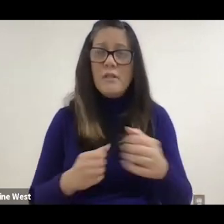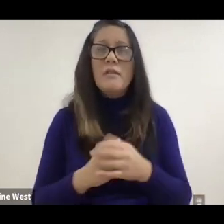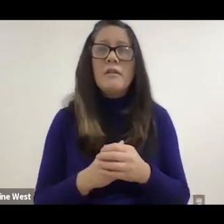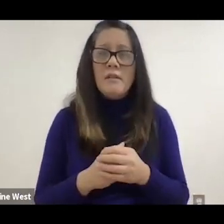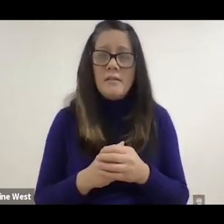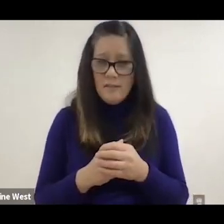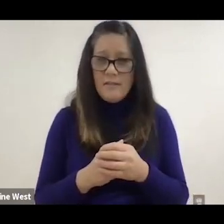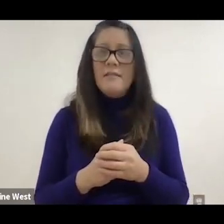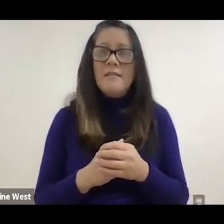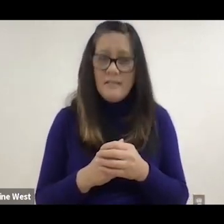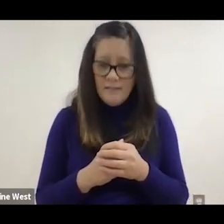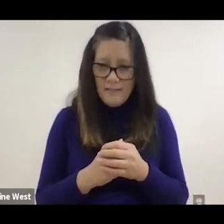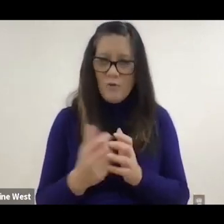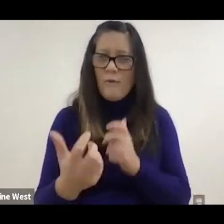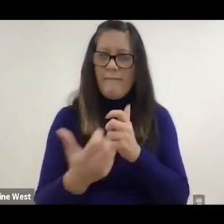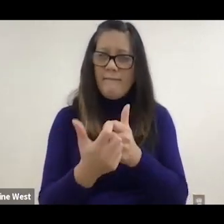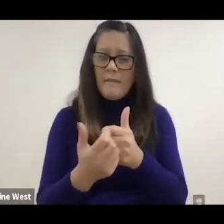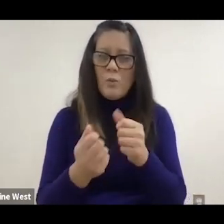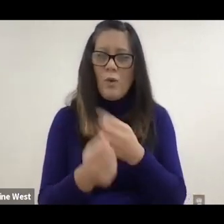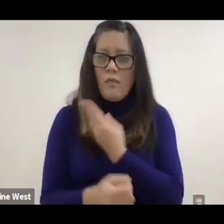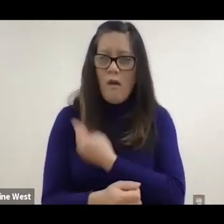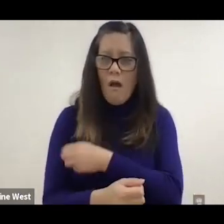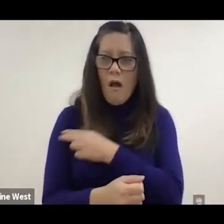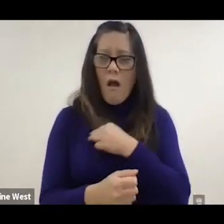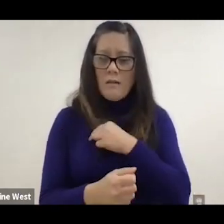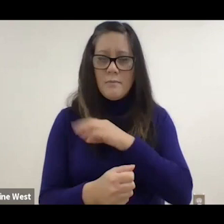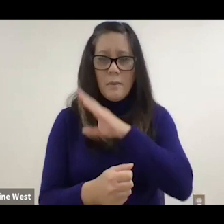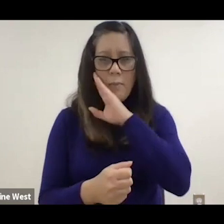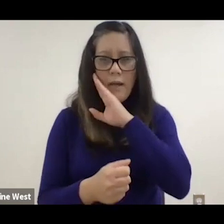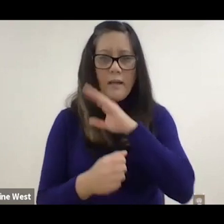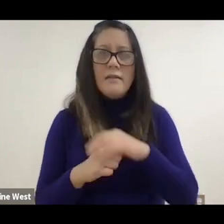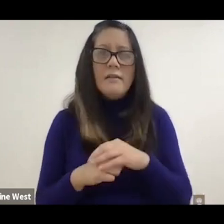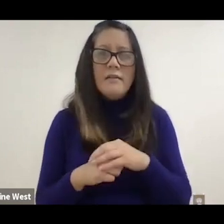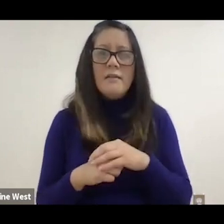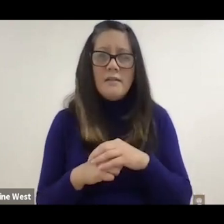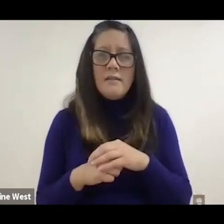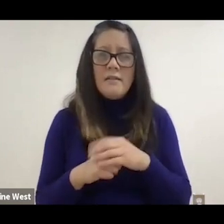bed and we've changed the movement of the hospital bed and the wheelchair.